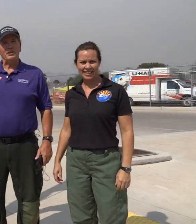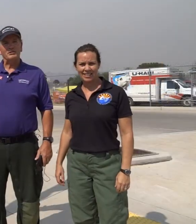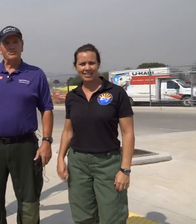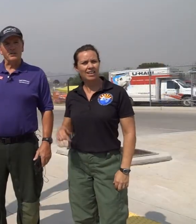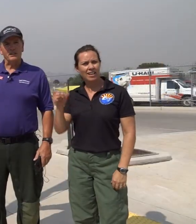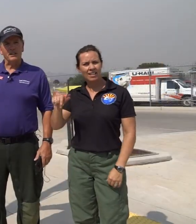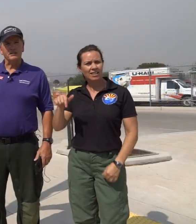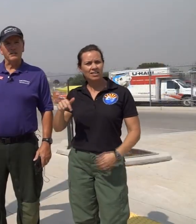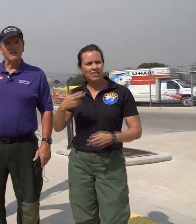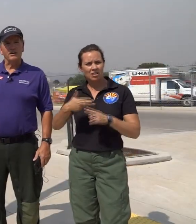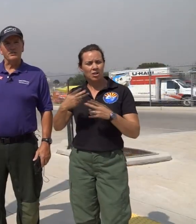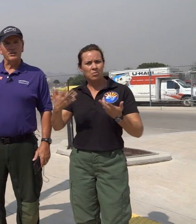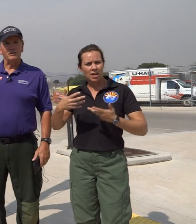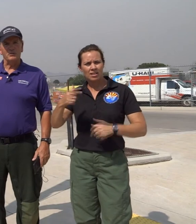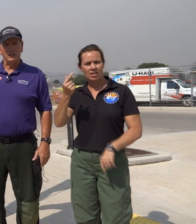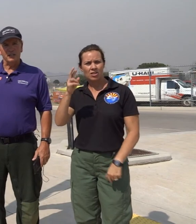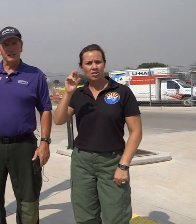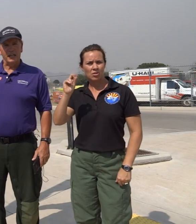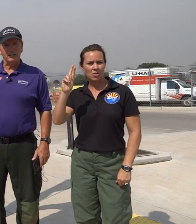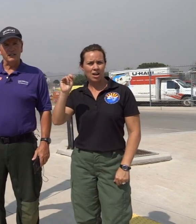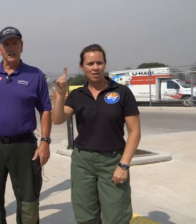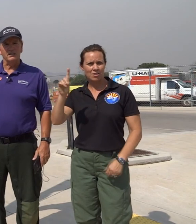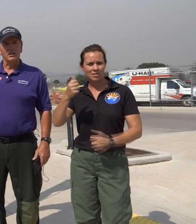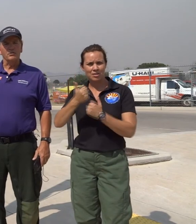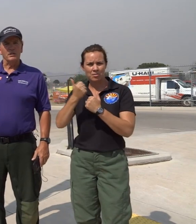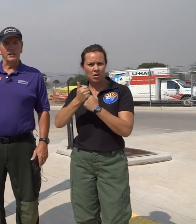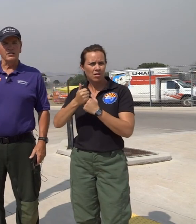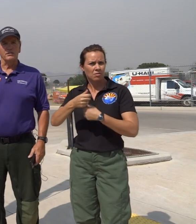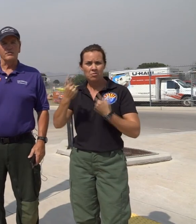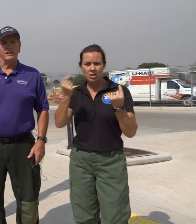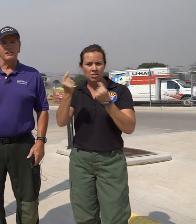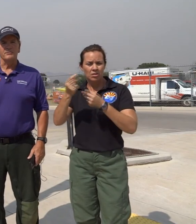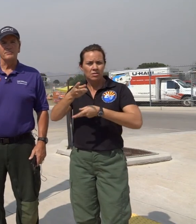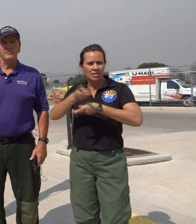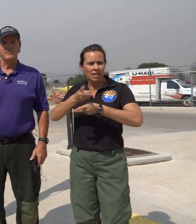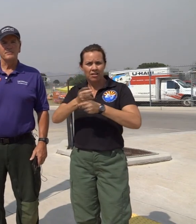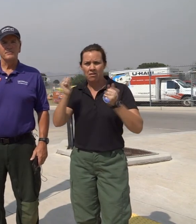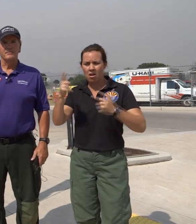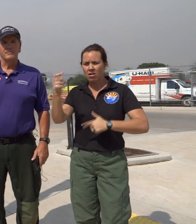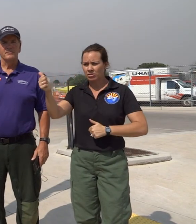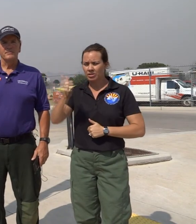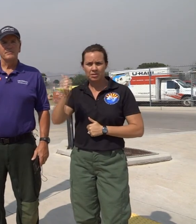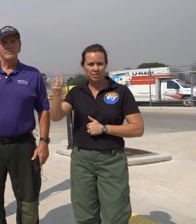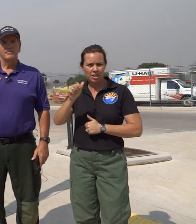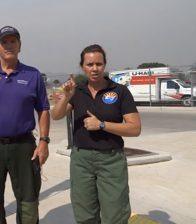This is ground support that takes care of all the transportation needs related to the fire.